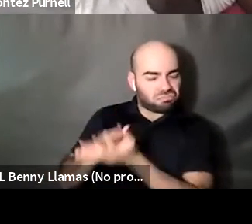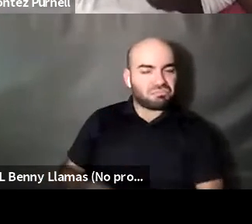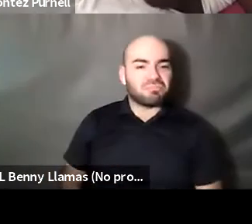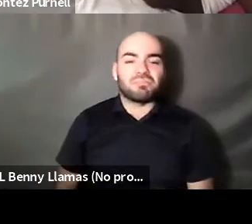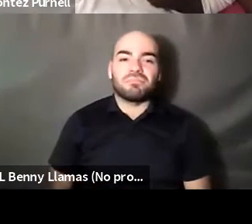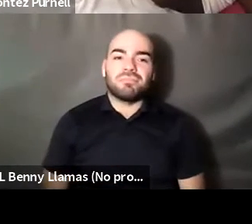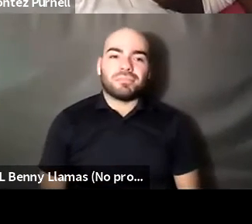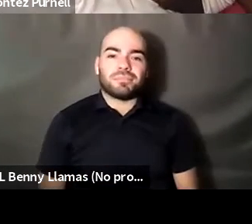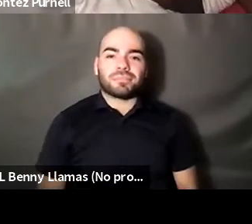Kenyon Farrow (he/him/his): Rhonda and the song.